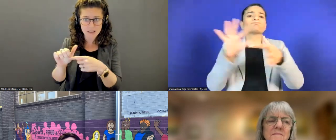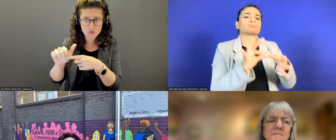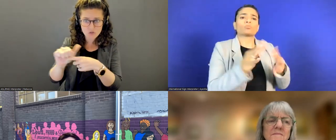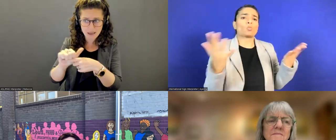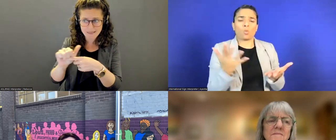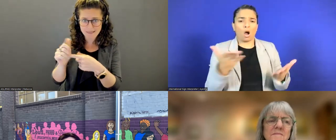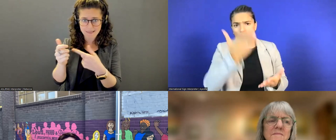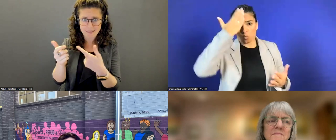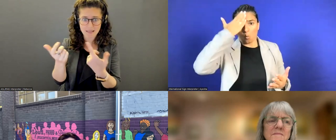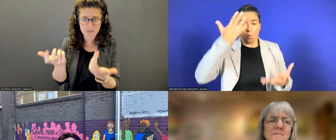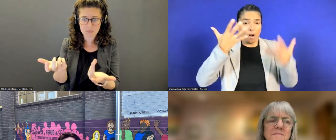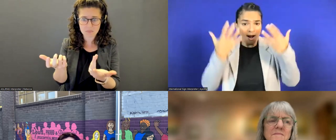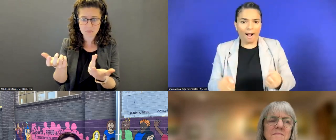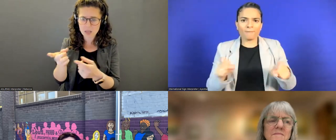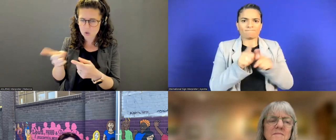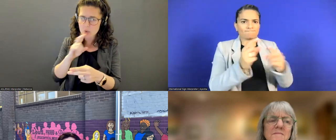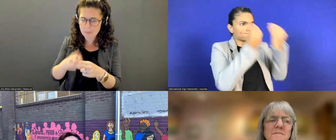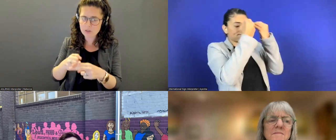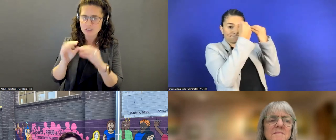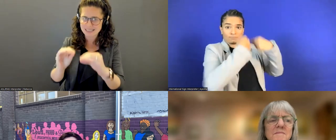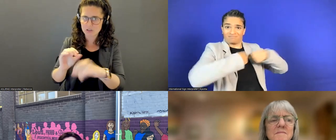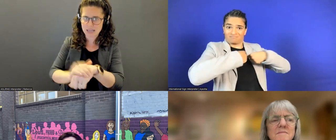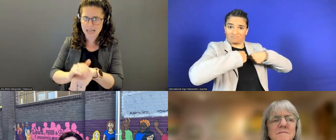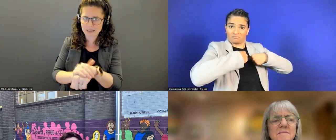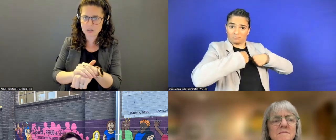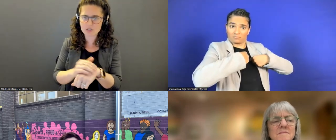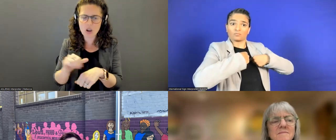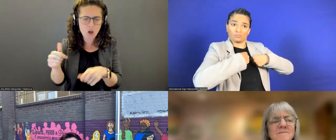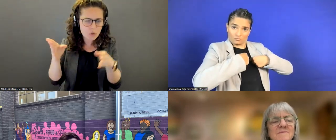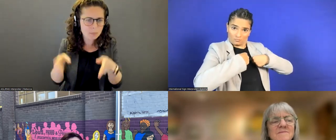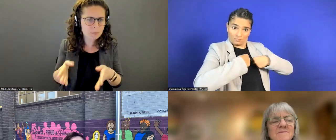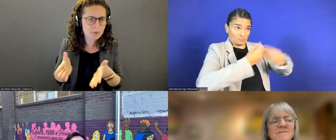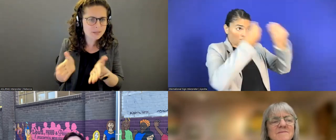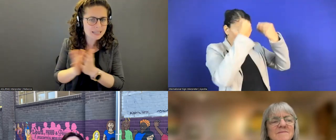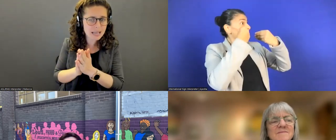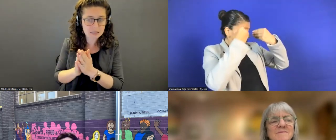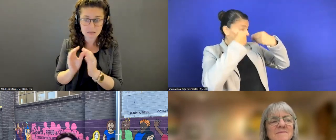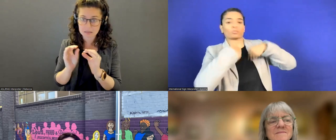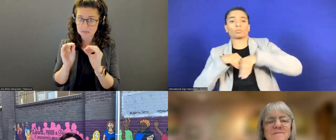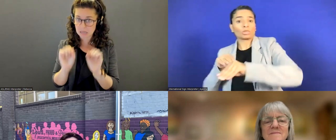I think you talked about teaching English. Also, someone wanted to know is teaching Spanish an option?